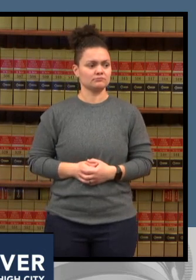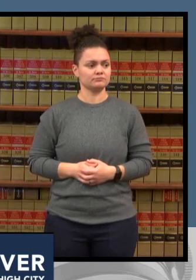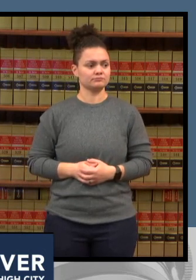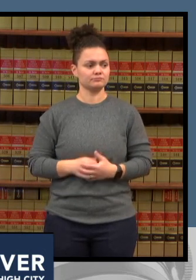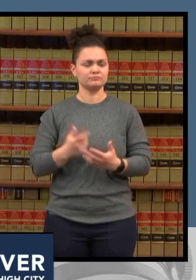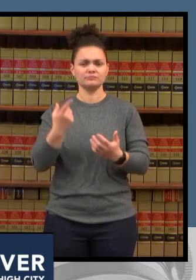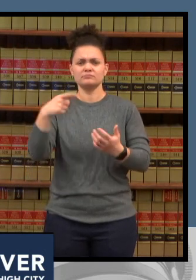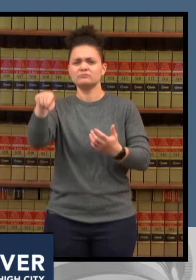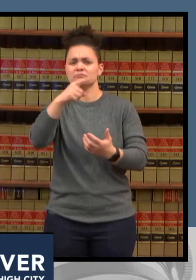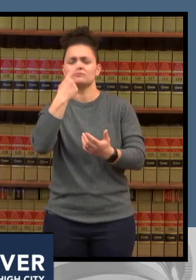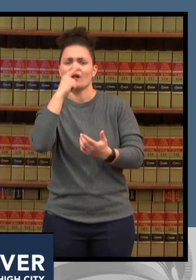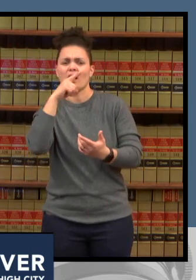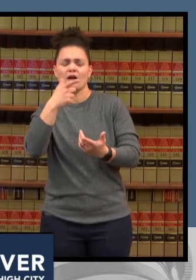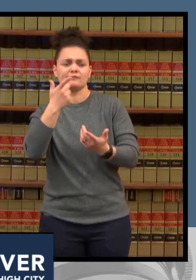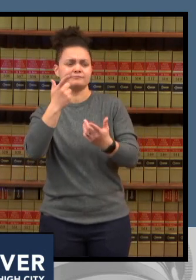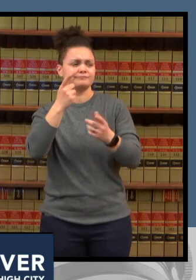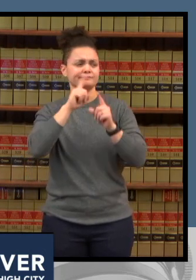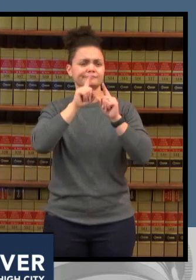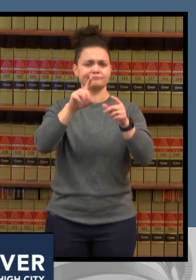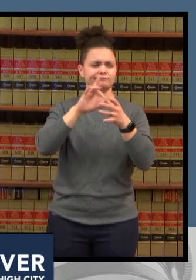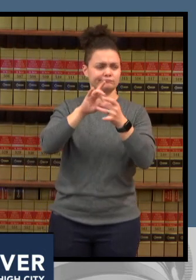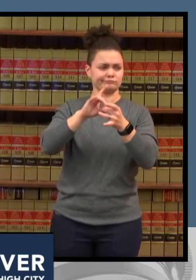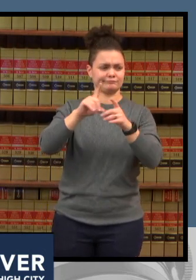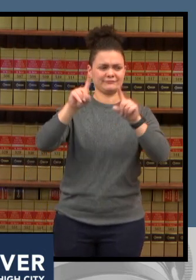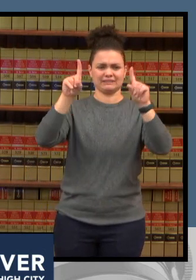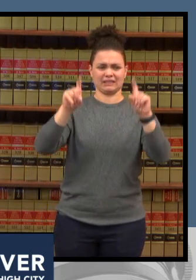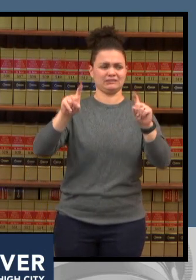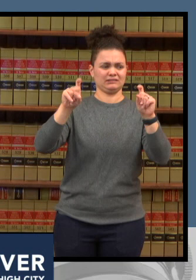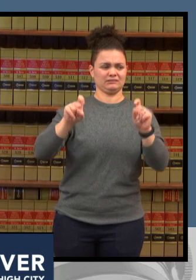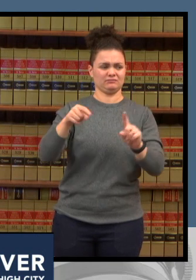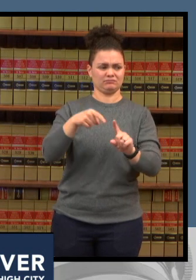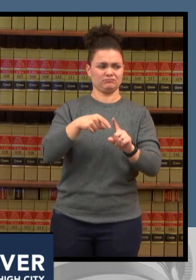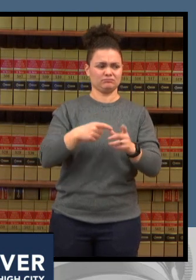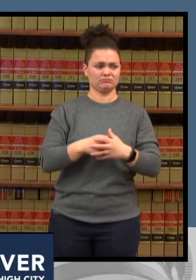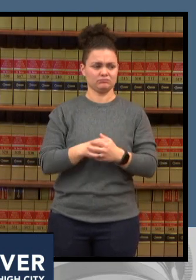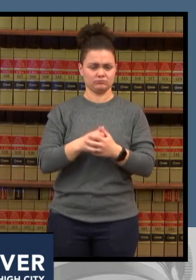testing sites or hearing rapid tests are hard to find on store shelves does the city have any plans